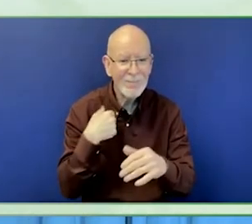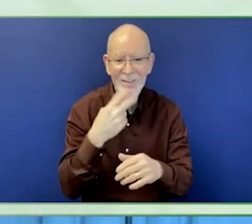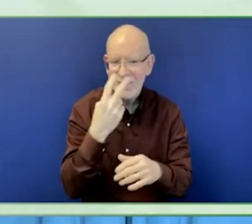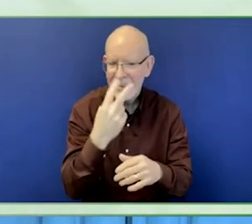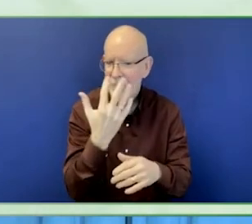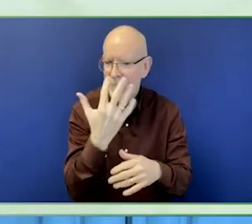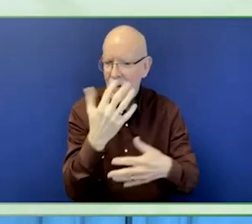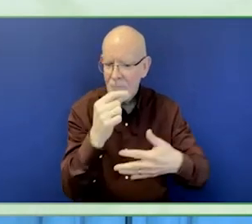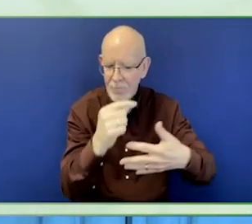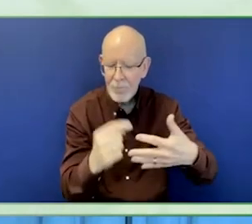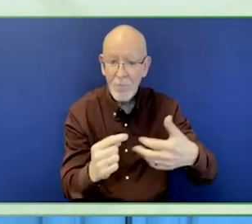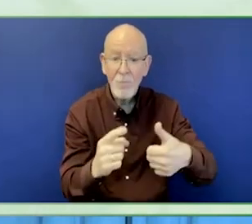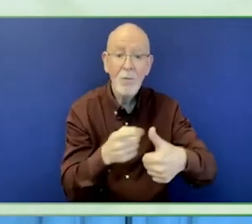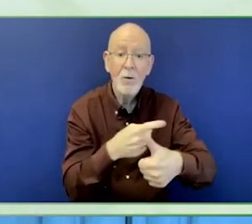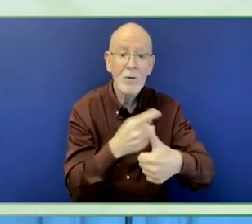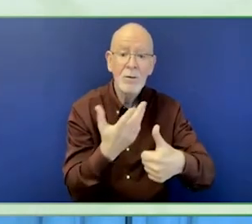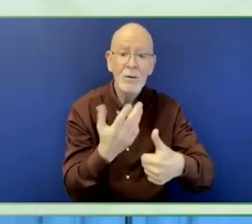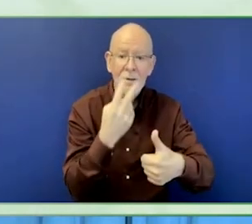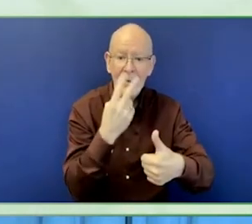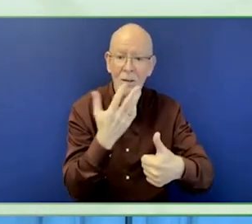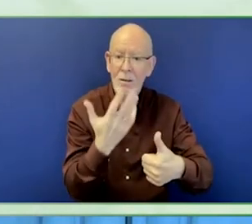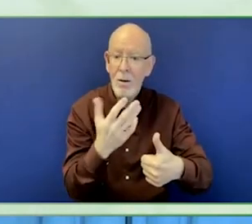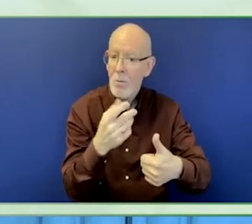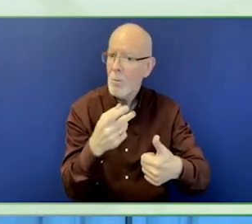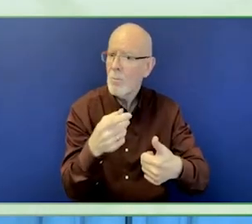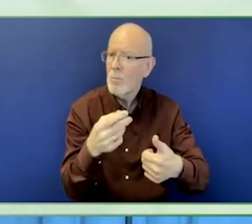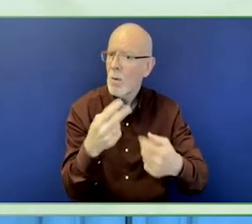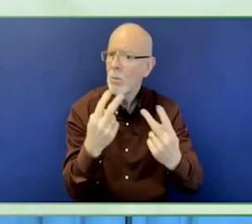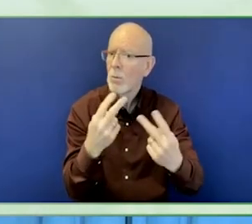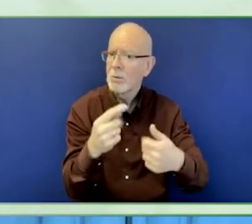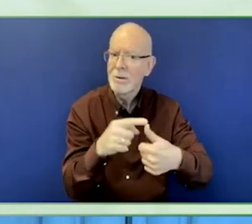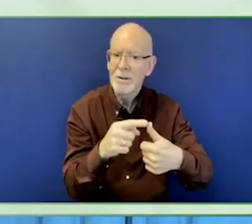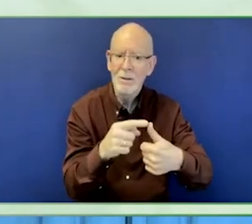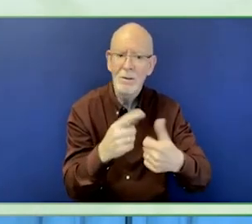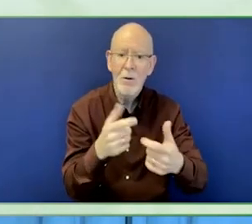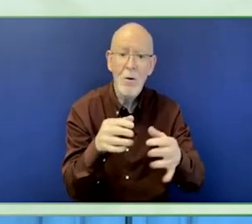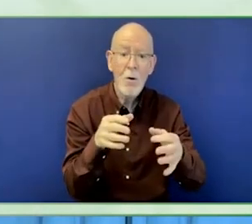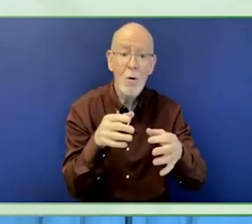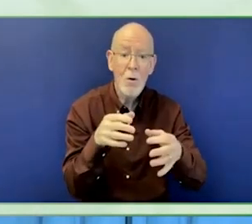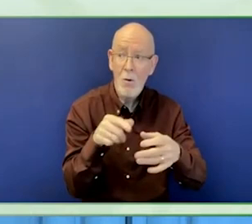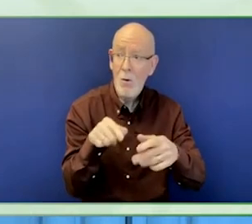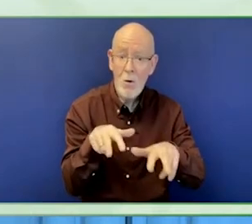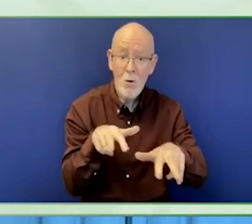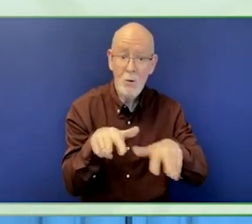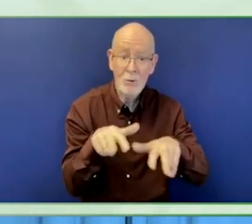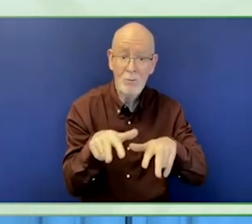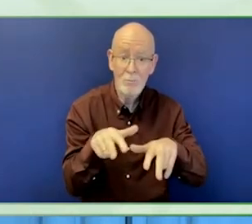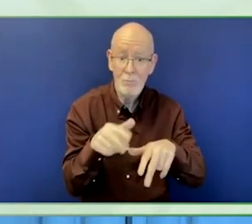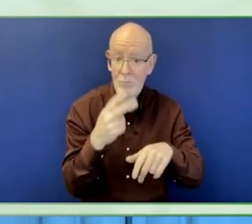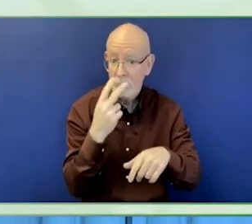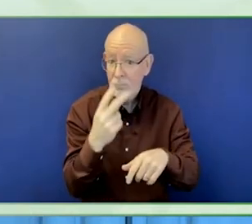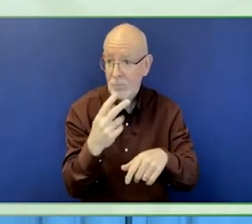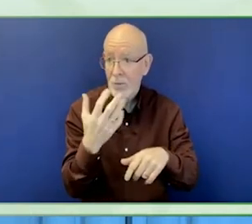At The Ford Foundation, we focus on advocacy, policy change, we do not provide funding for services.